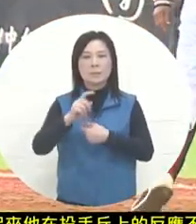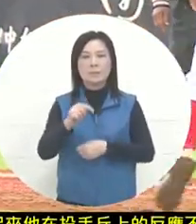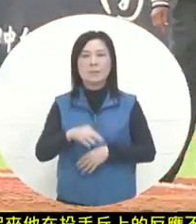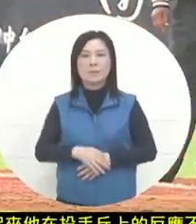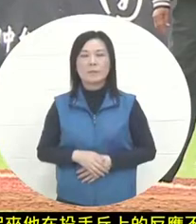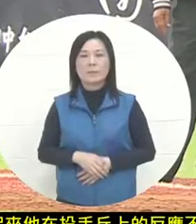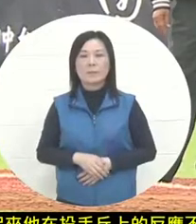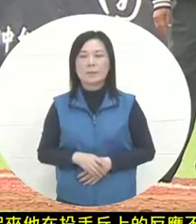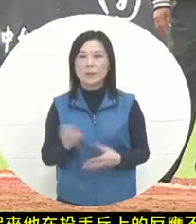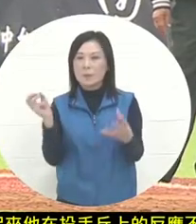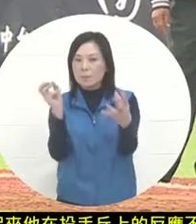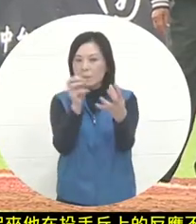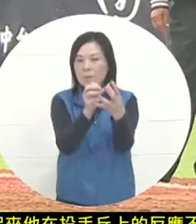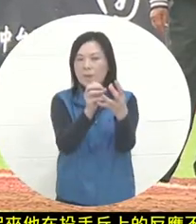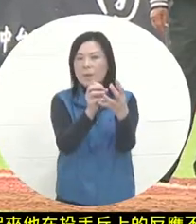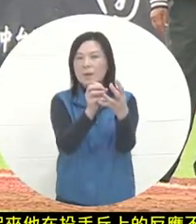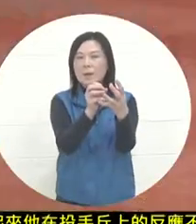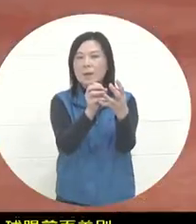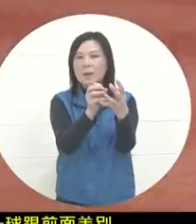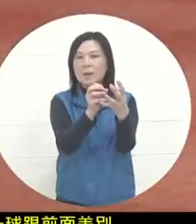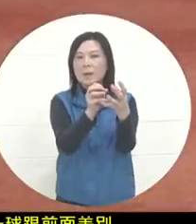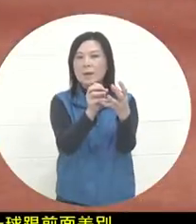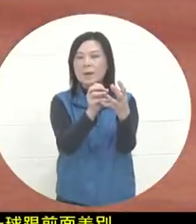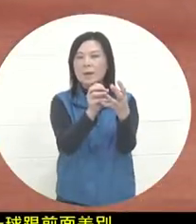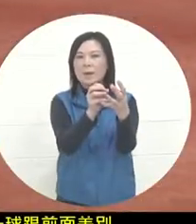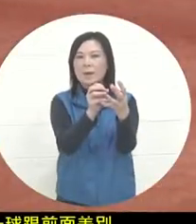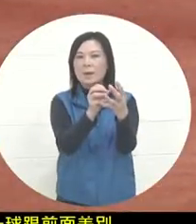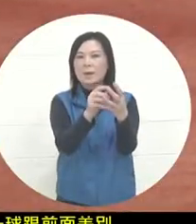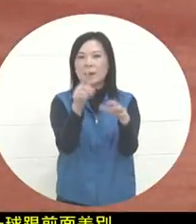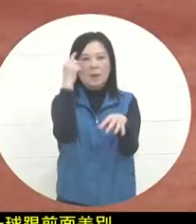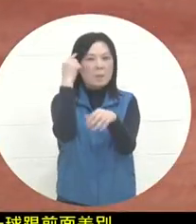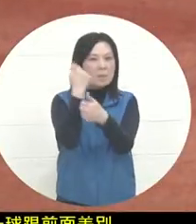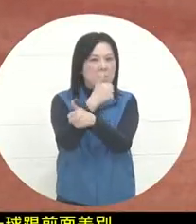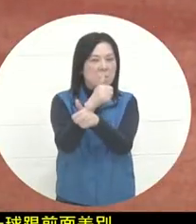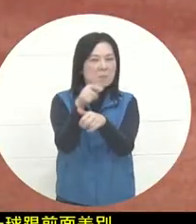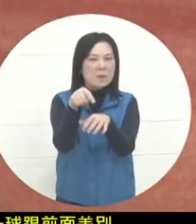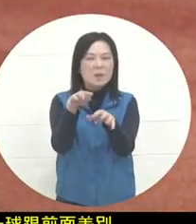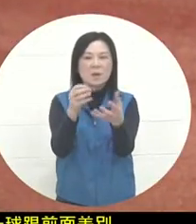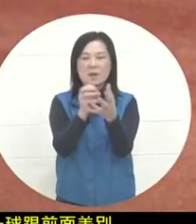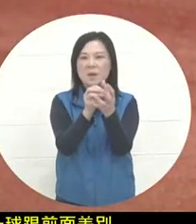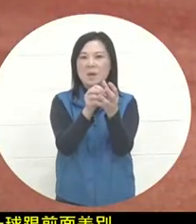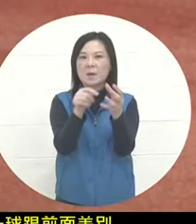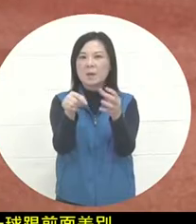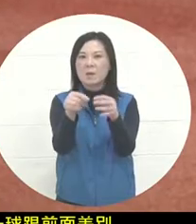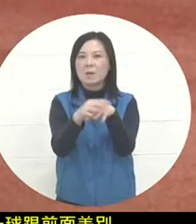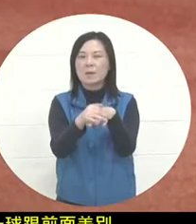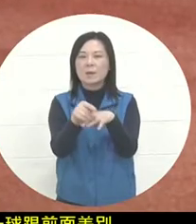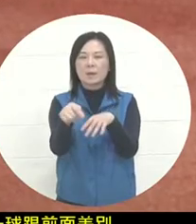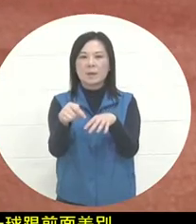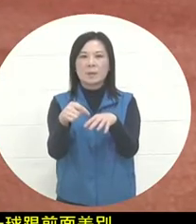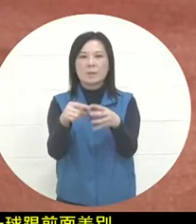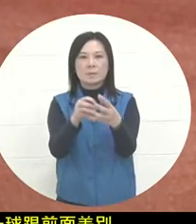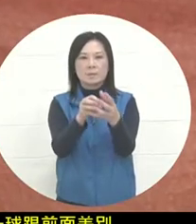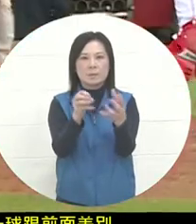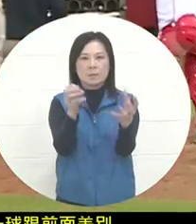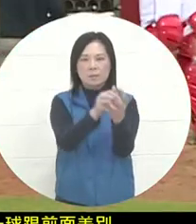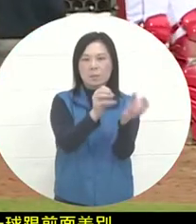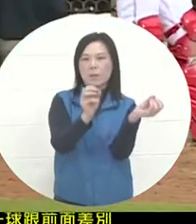After hitting the glove, he has to come over to make up for it. Usually this is a test. It is a test. The ability to pass an indirect pass is evident.